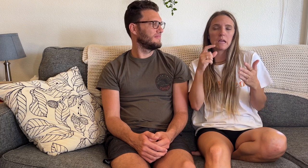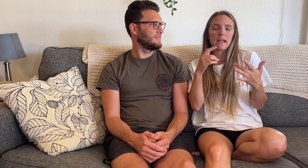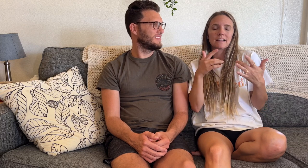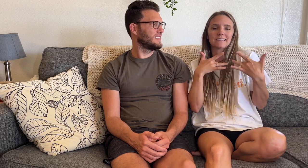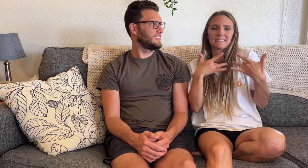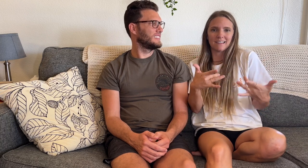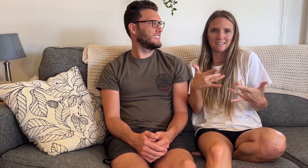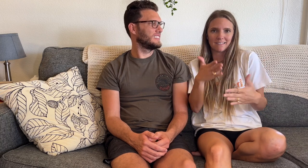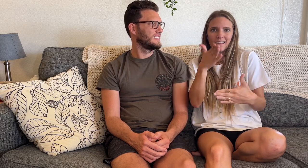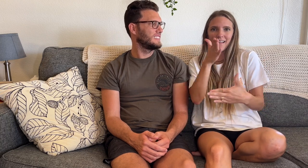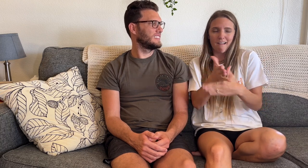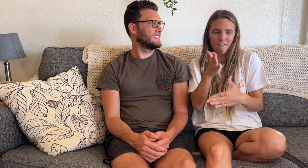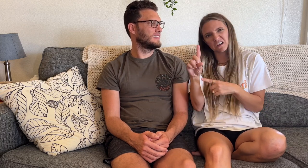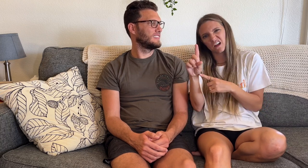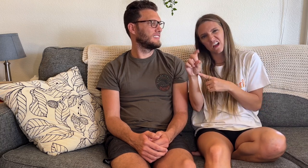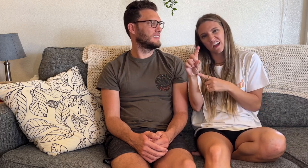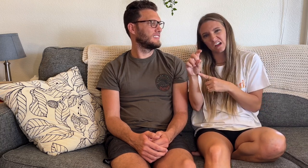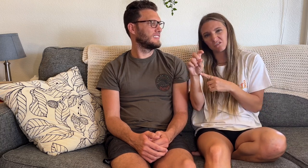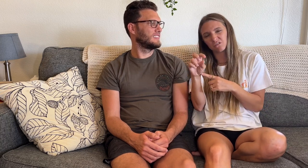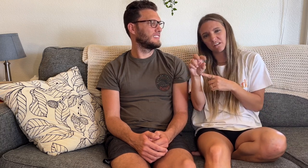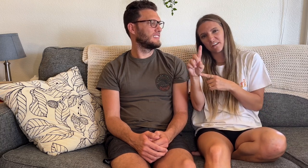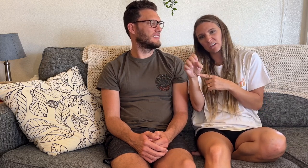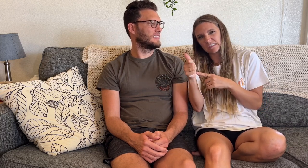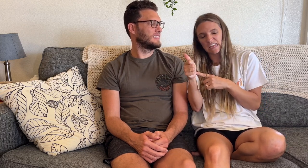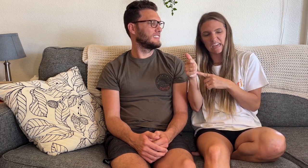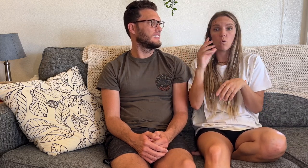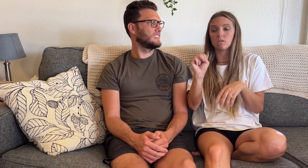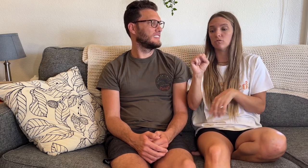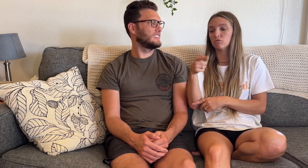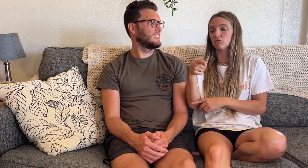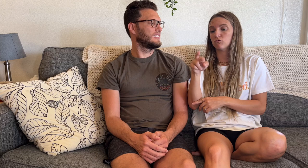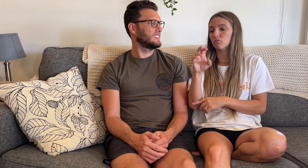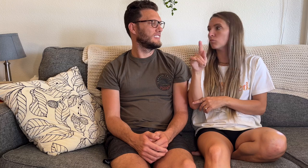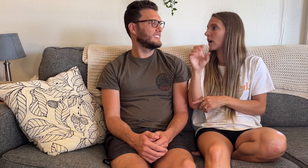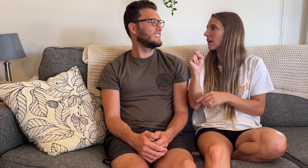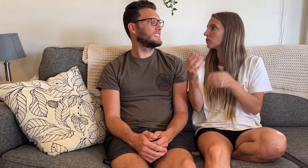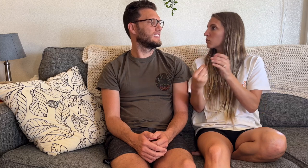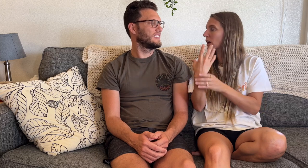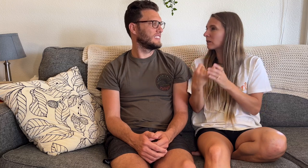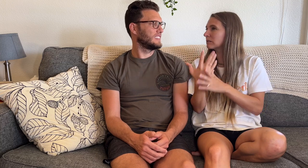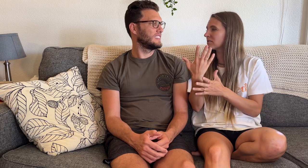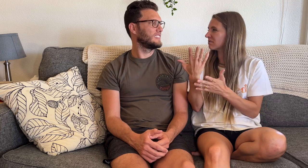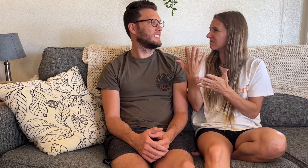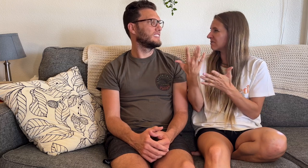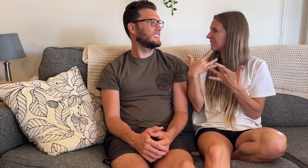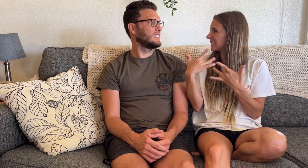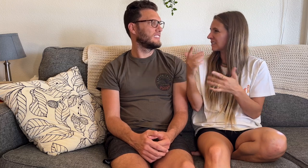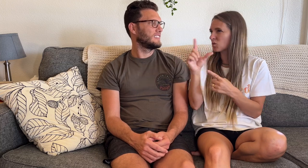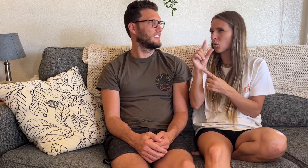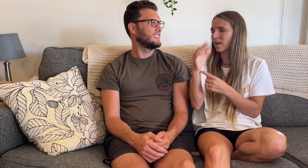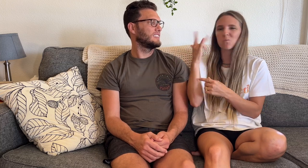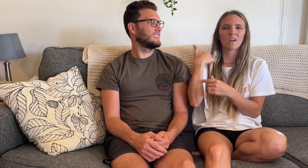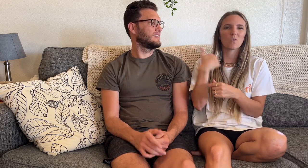We have about $100 or $110 for Trader Joe’s, $20 for Sprouts,